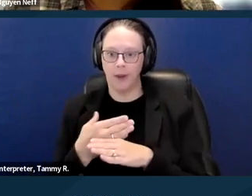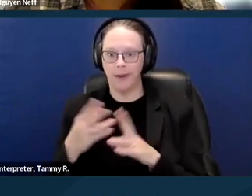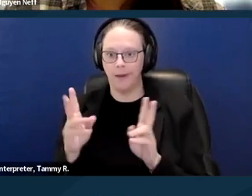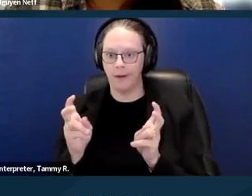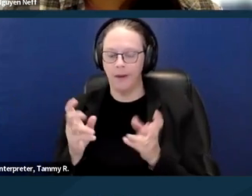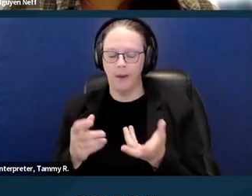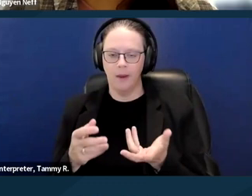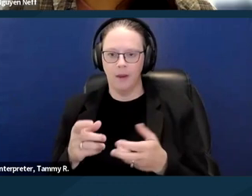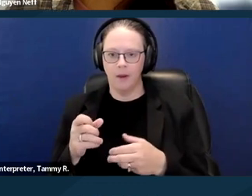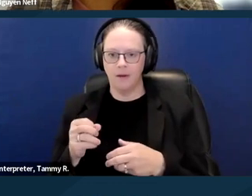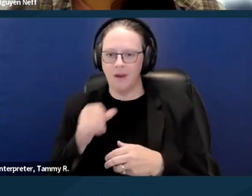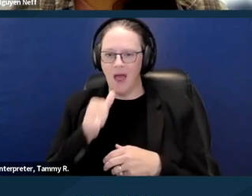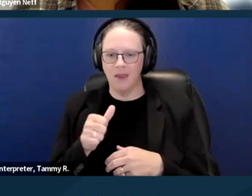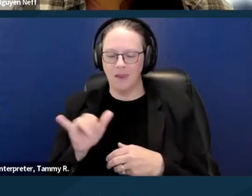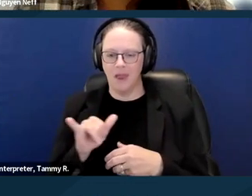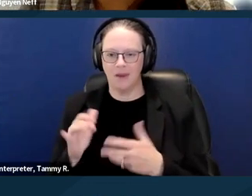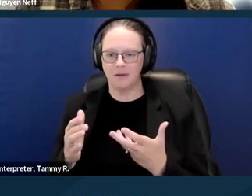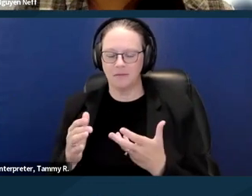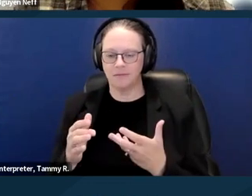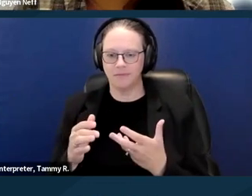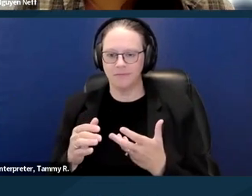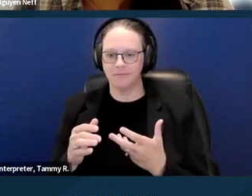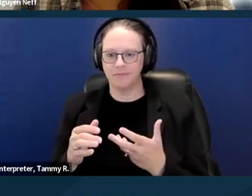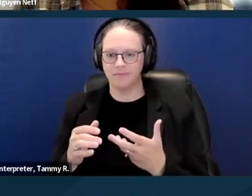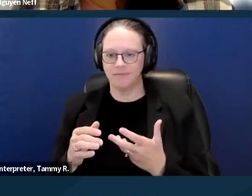as opposed to the legal term. So that's just something to keep in mind.